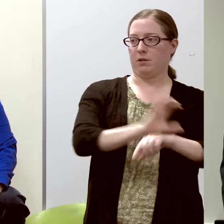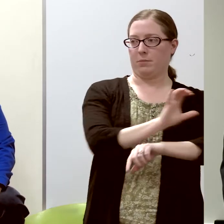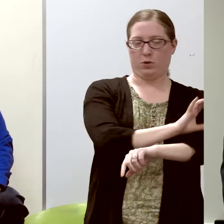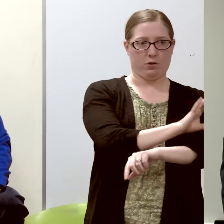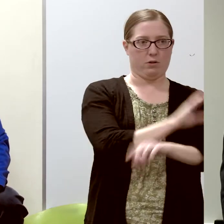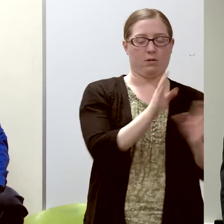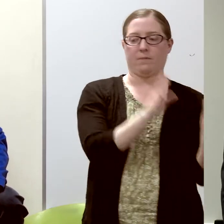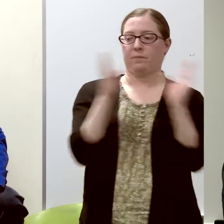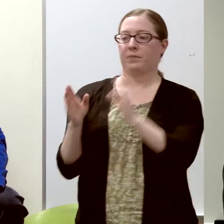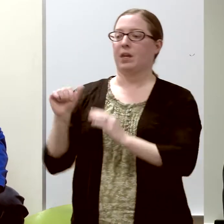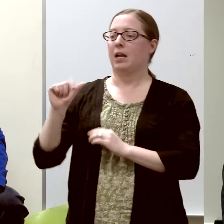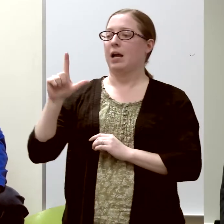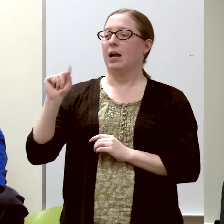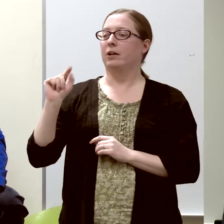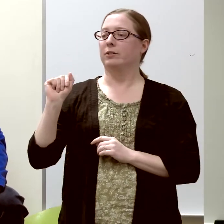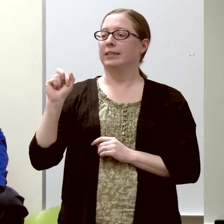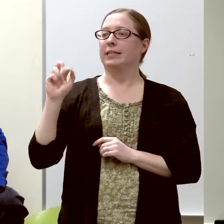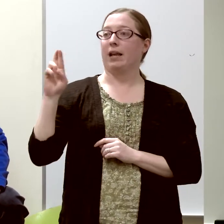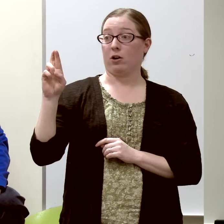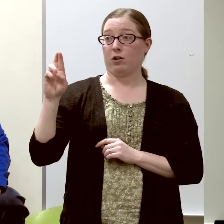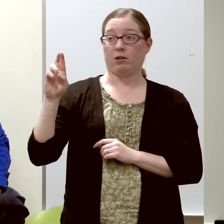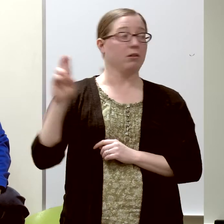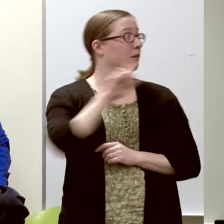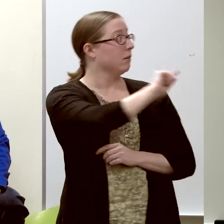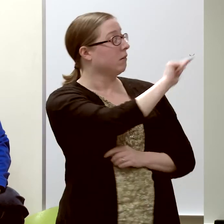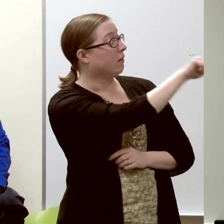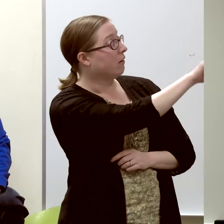and the Altair was the first home computer.